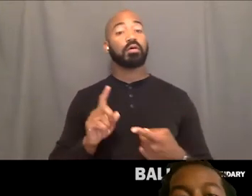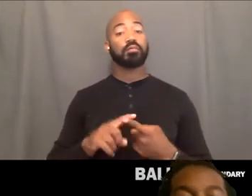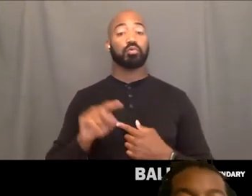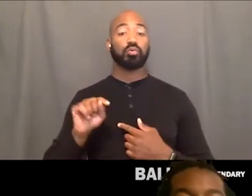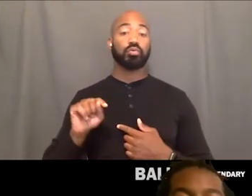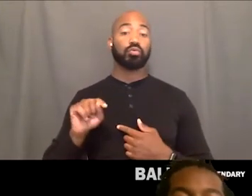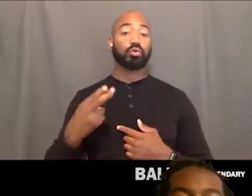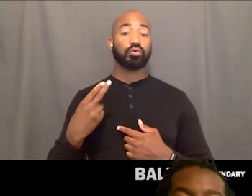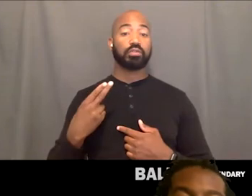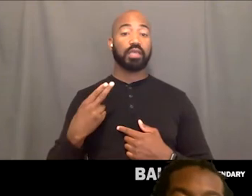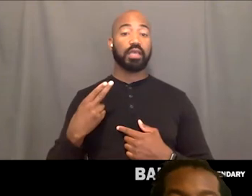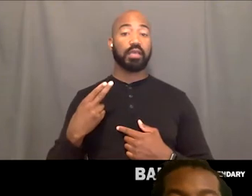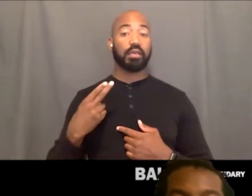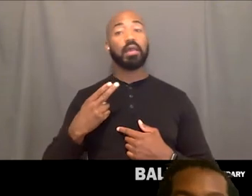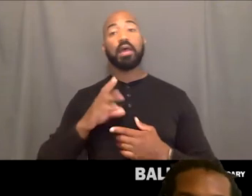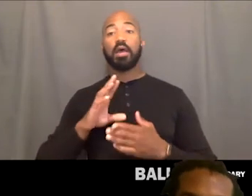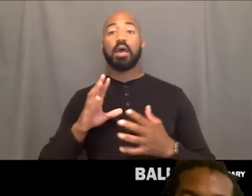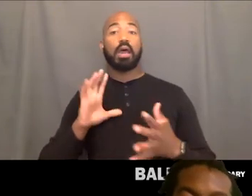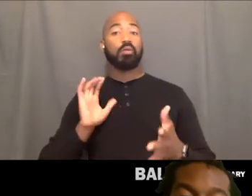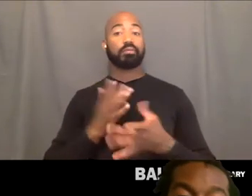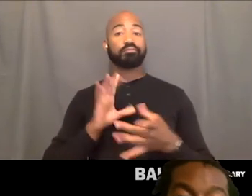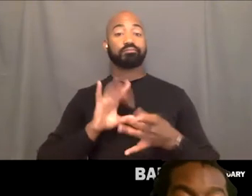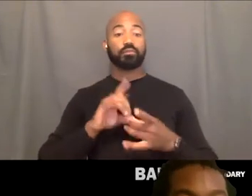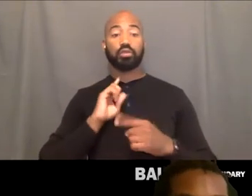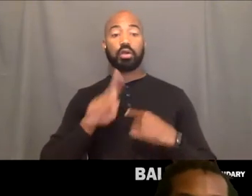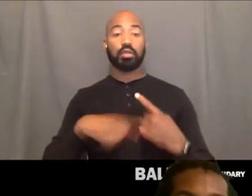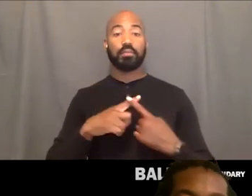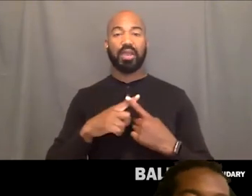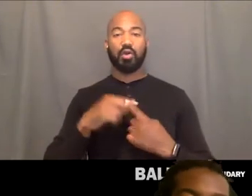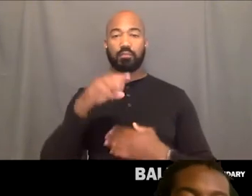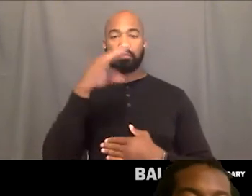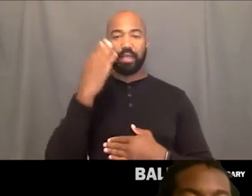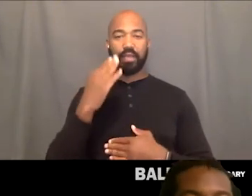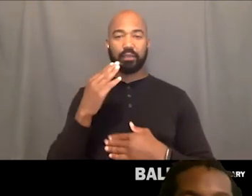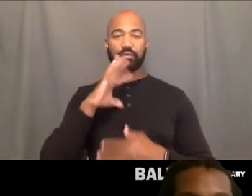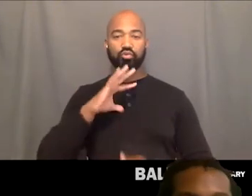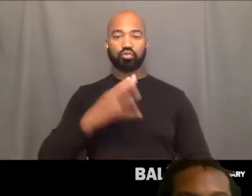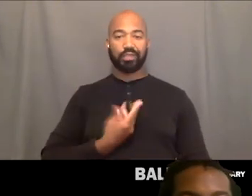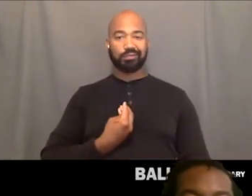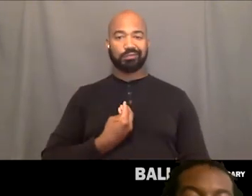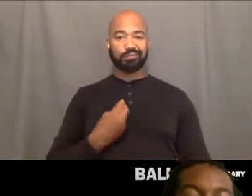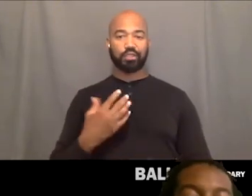Today we're gonna be talking about black Trans joy because we all need some joy.